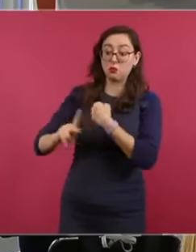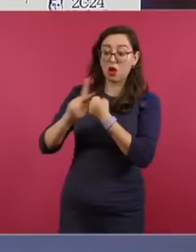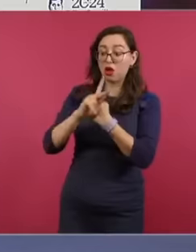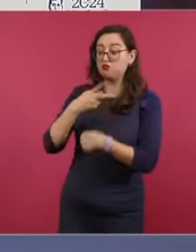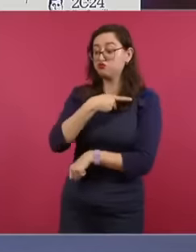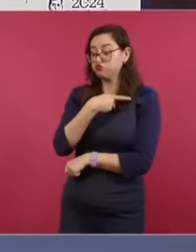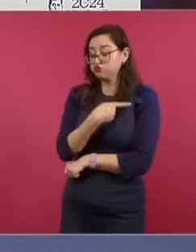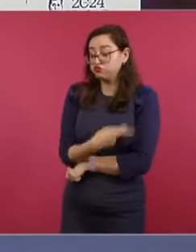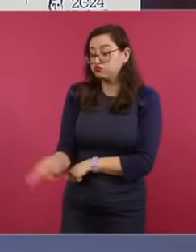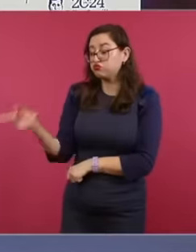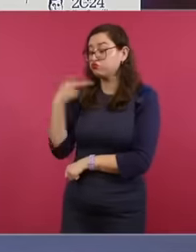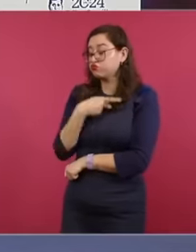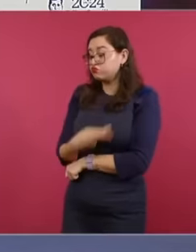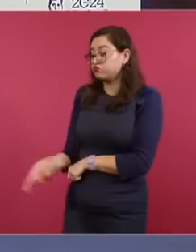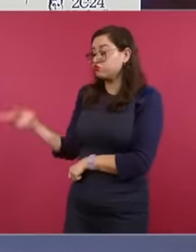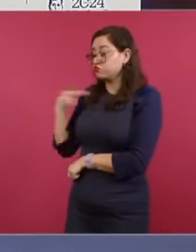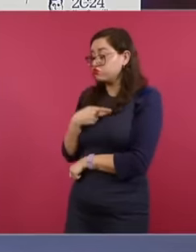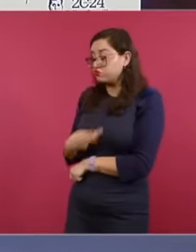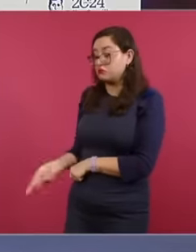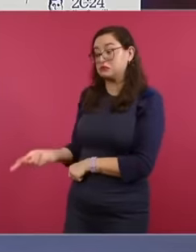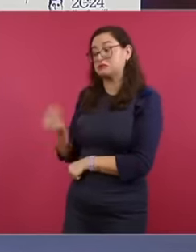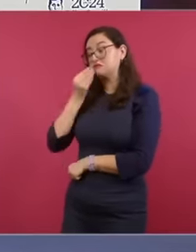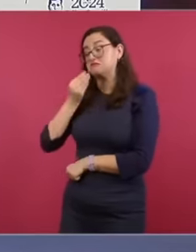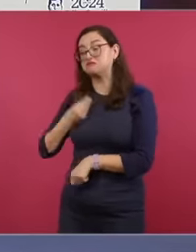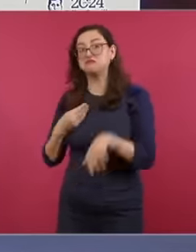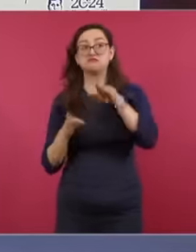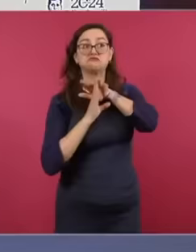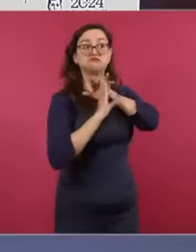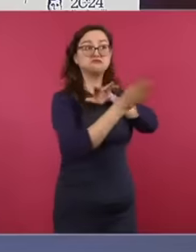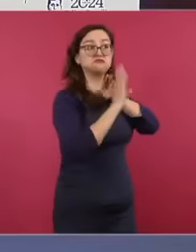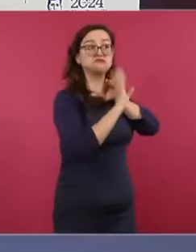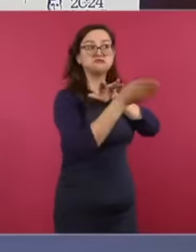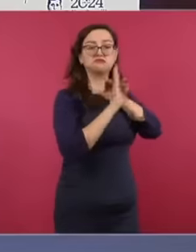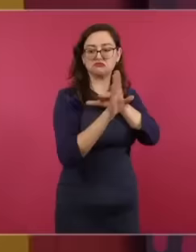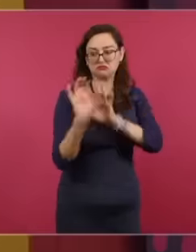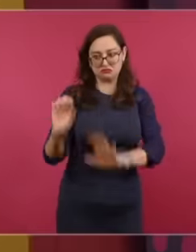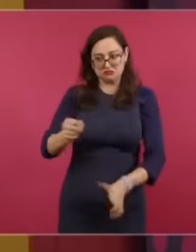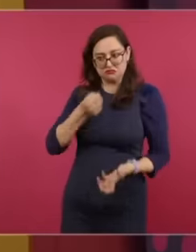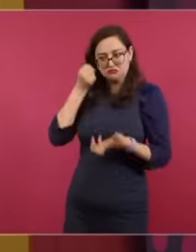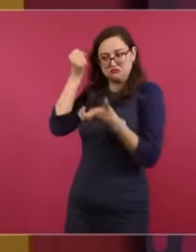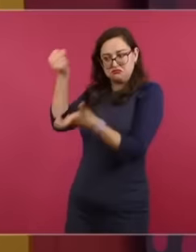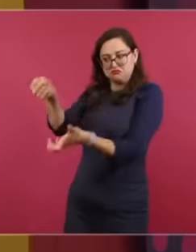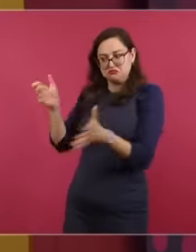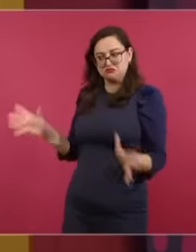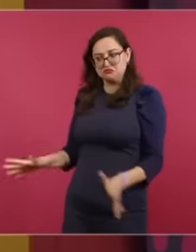people are forced to emigrate out of necessity and don't tell me that it is not enough